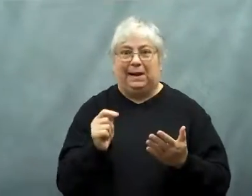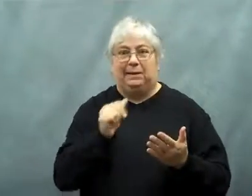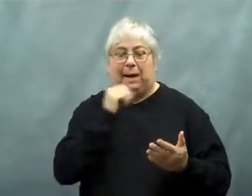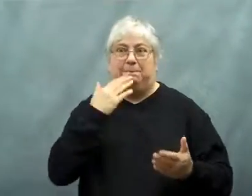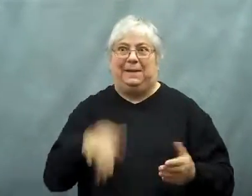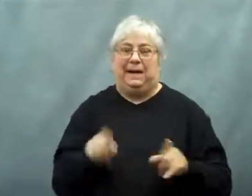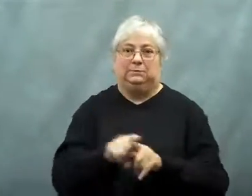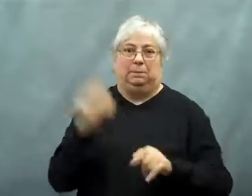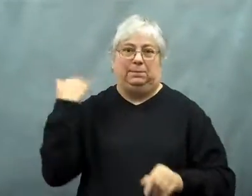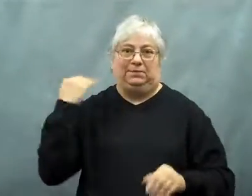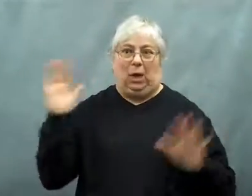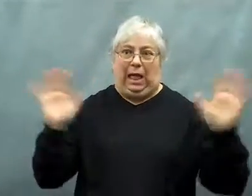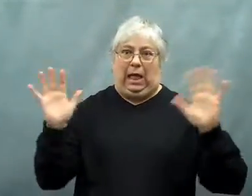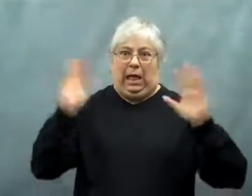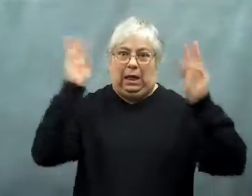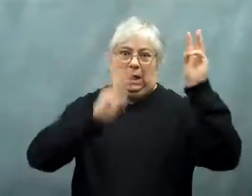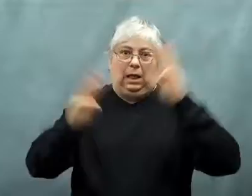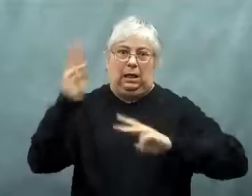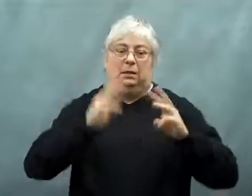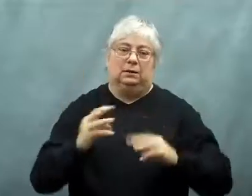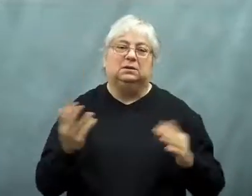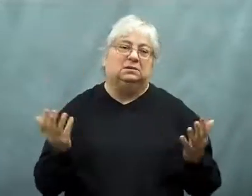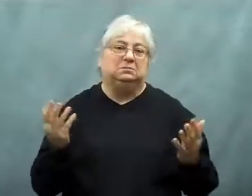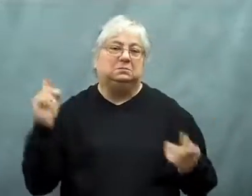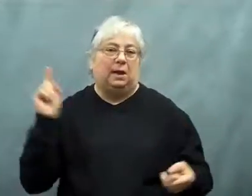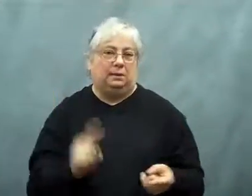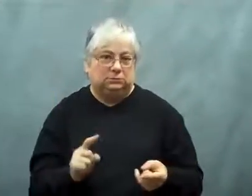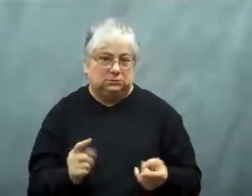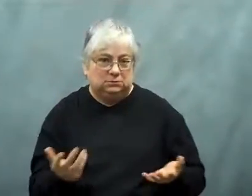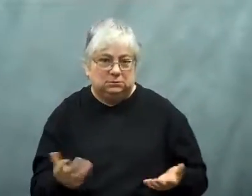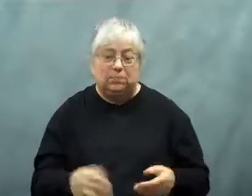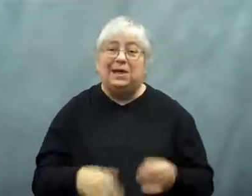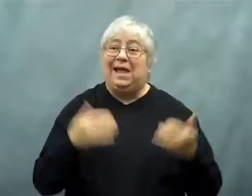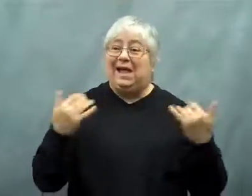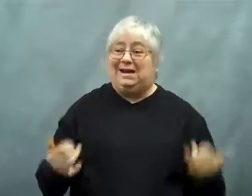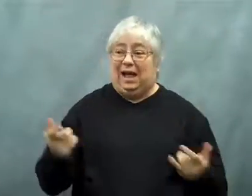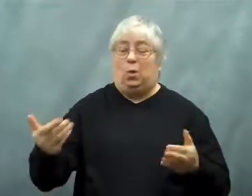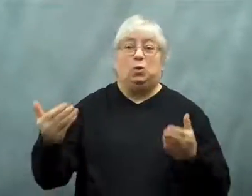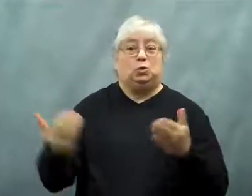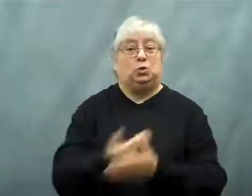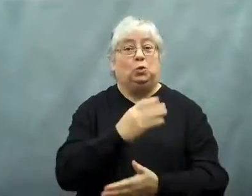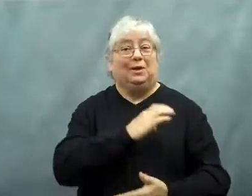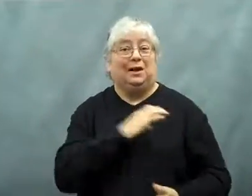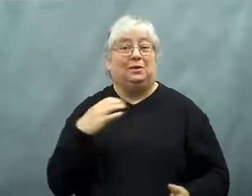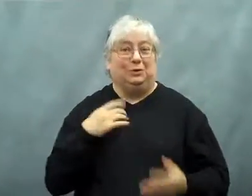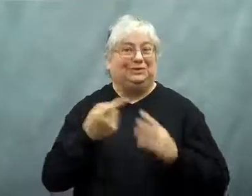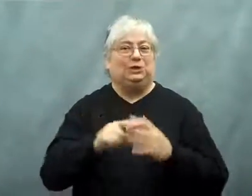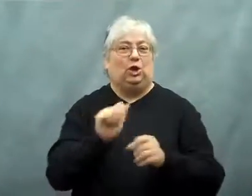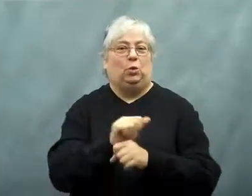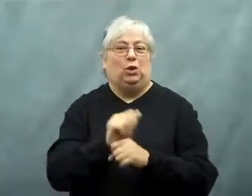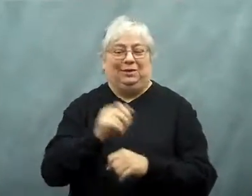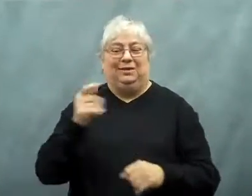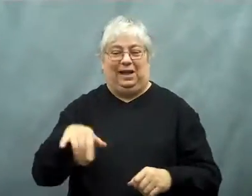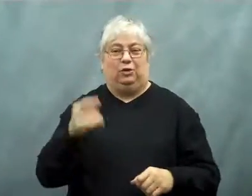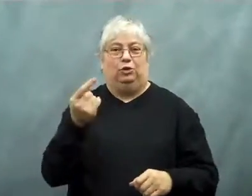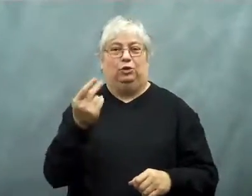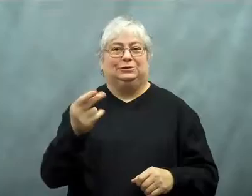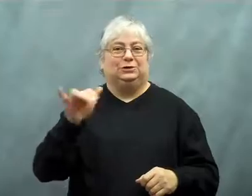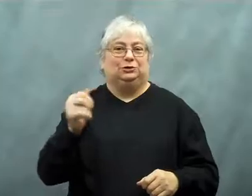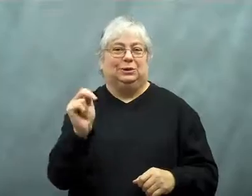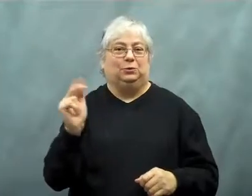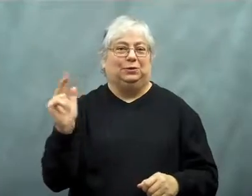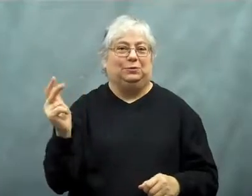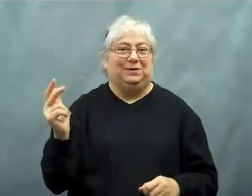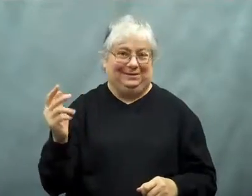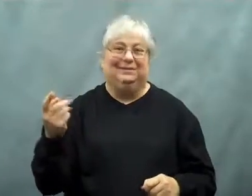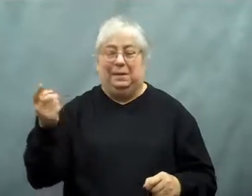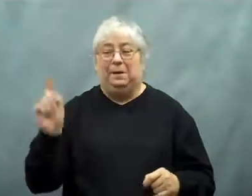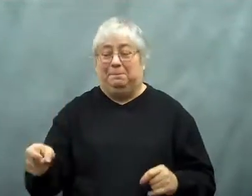people are relieved it wasn't as bad as feared.